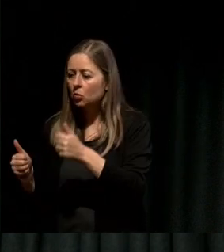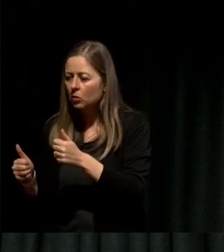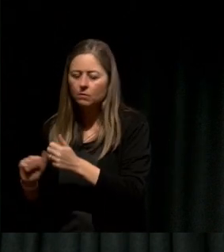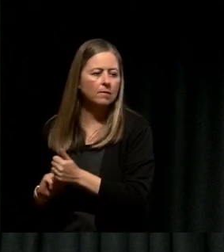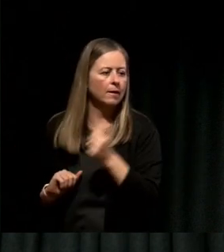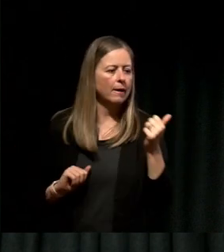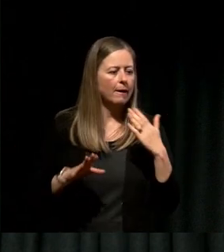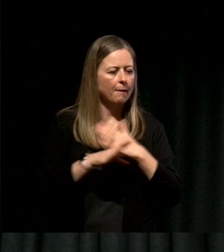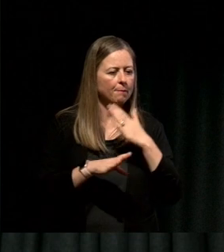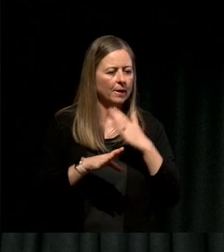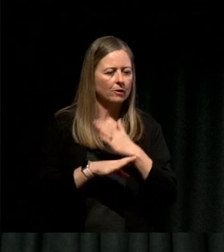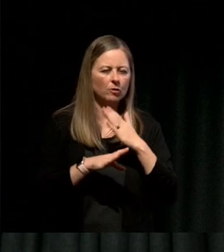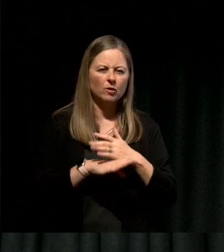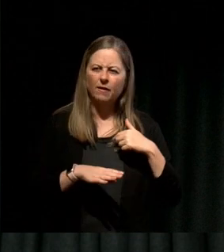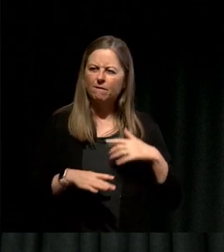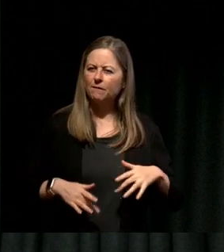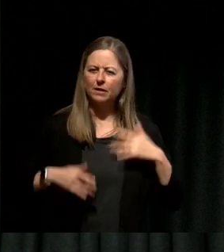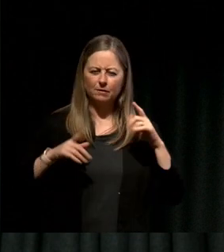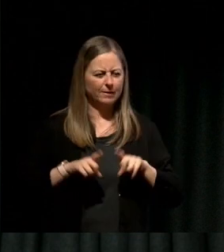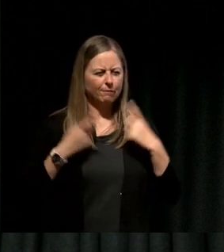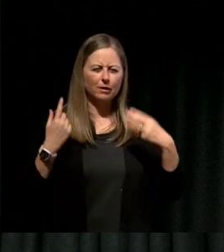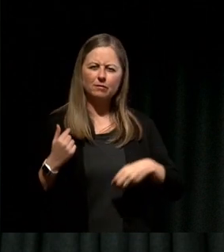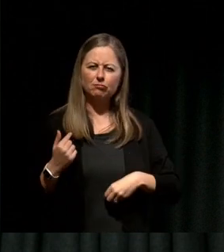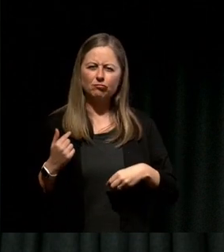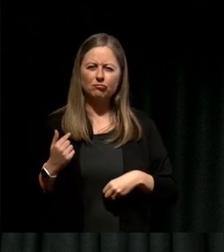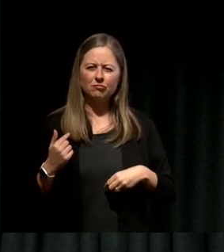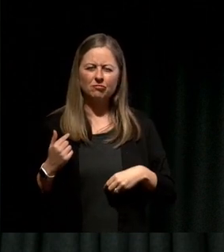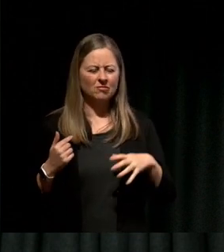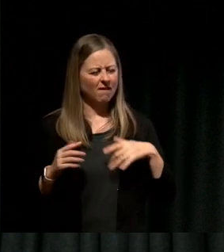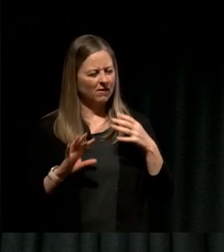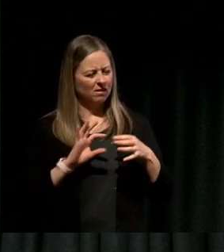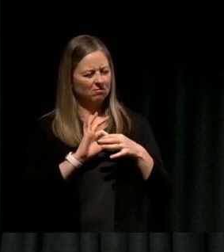I knew that I didn't have the spirit in the work that I was doing but I wanted to make